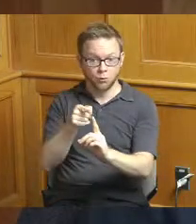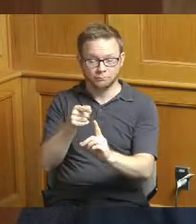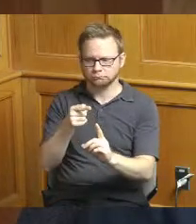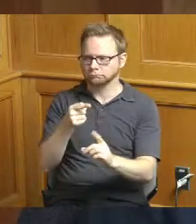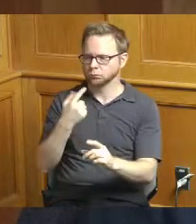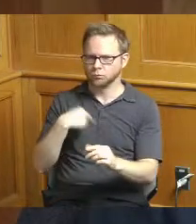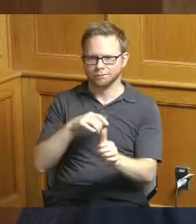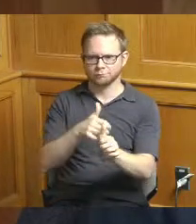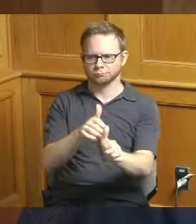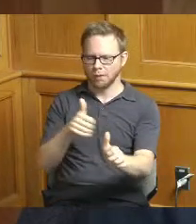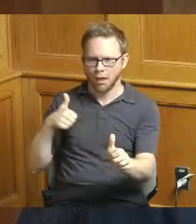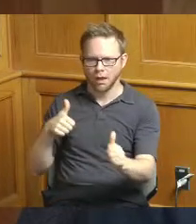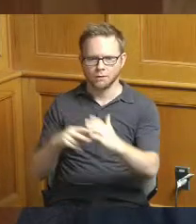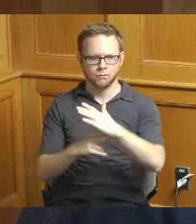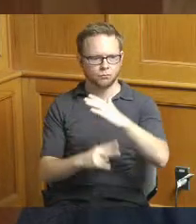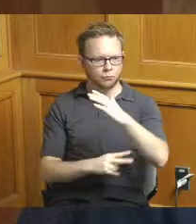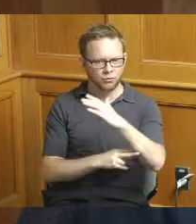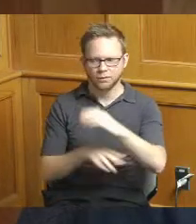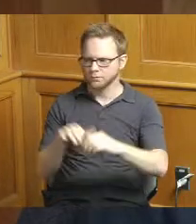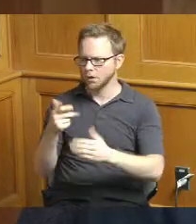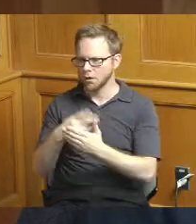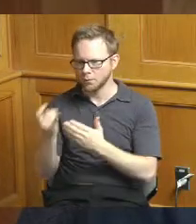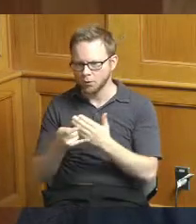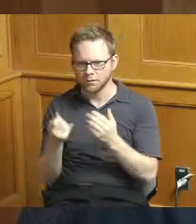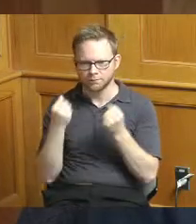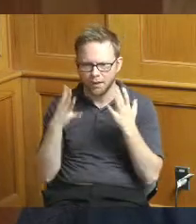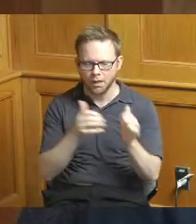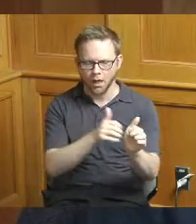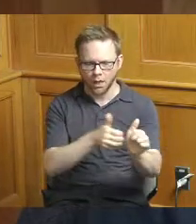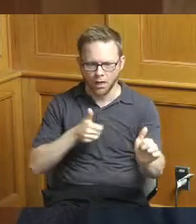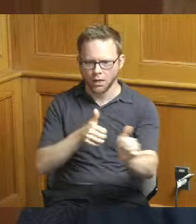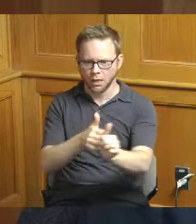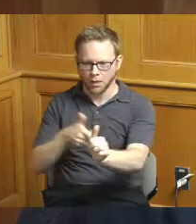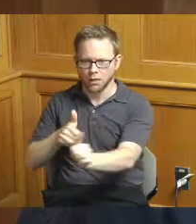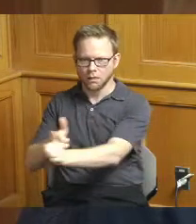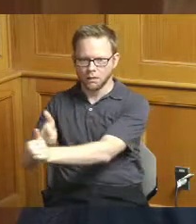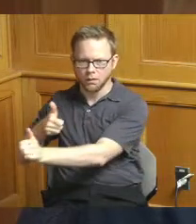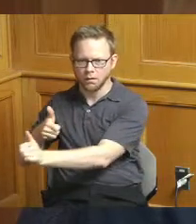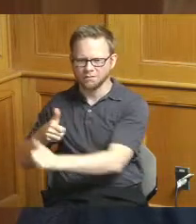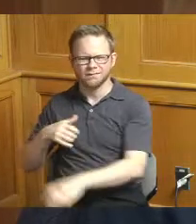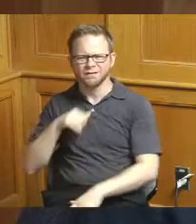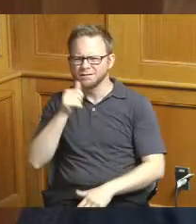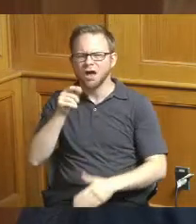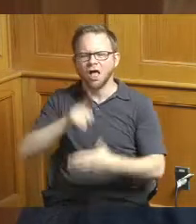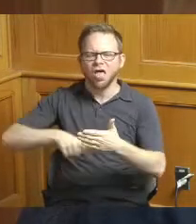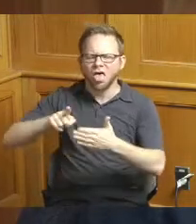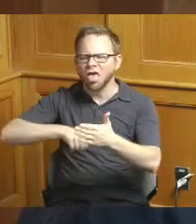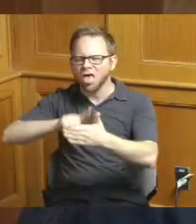on bridge projects on other projects and and I'm not criticizing so much is just acknowledging the